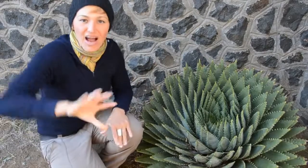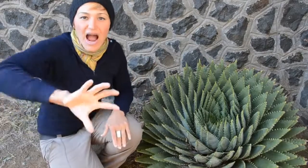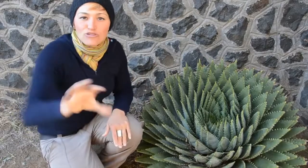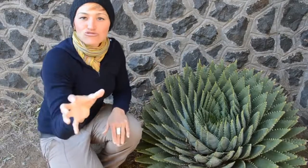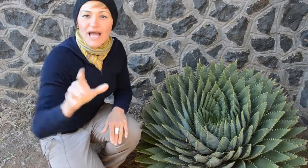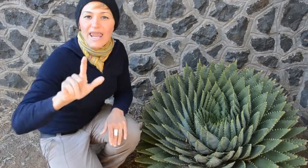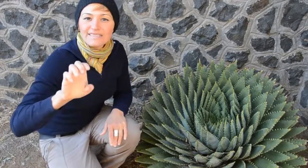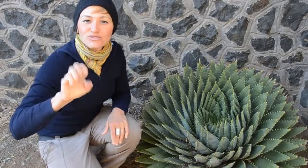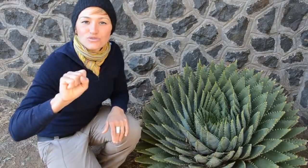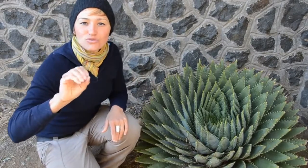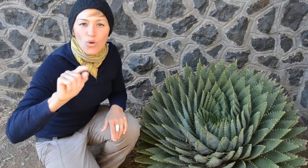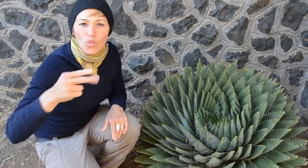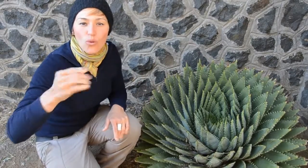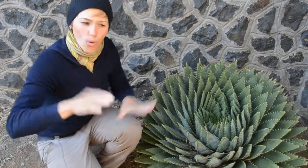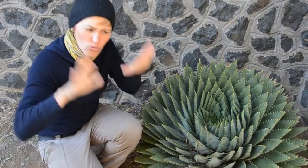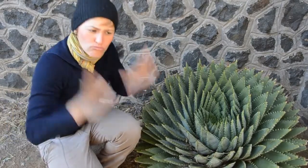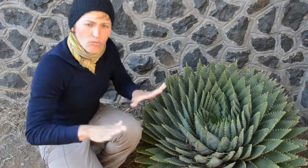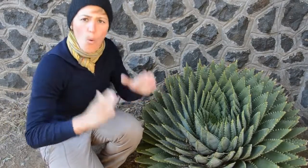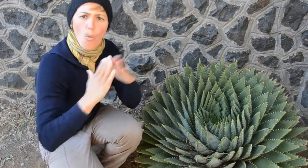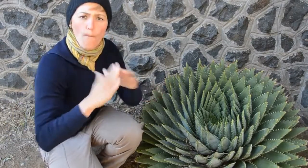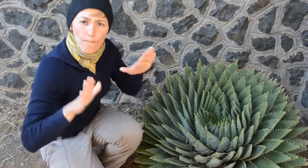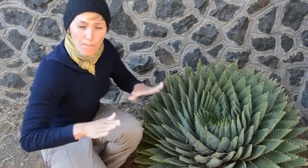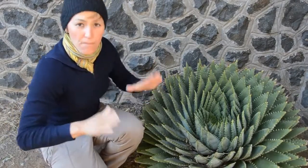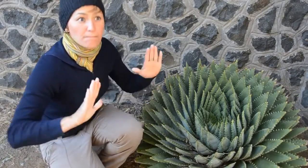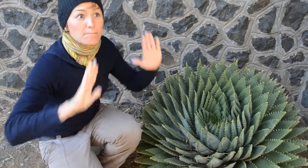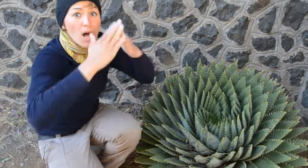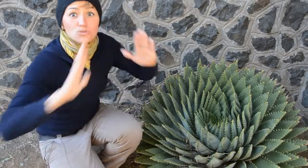This is Spiral Aloe, known to grow naturally